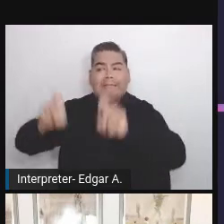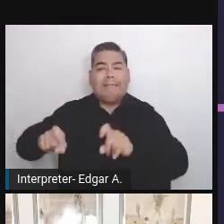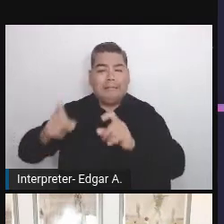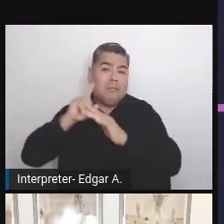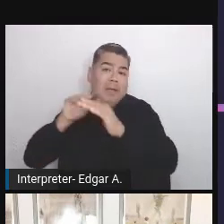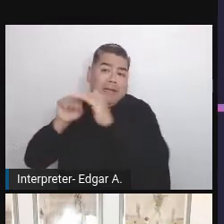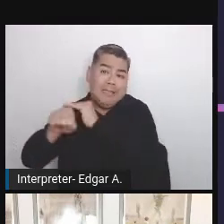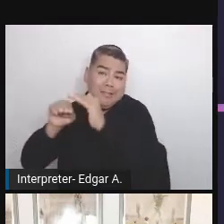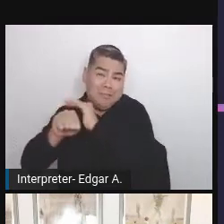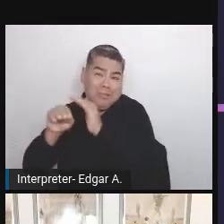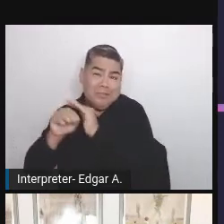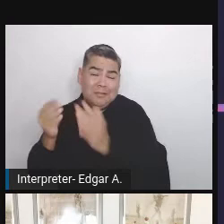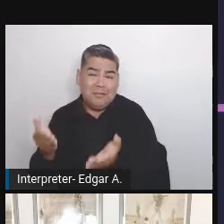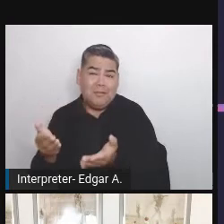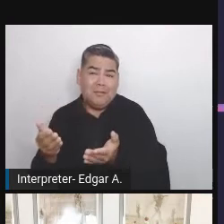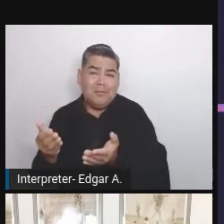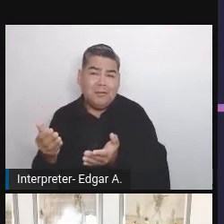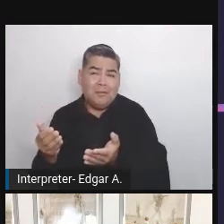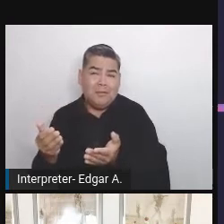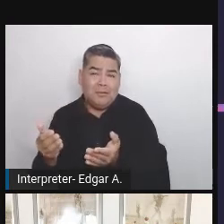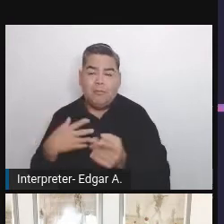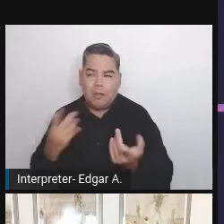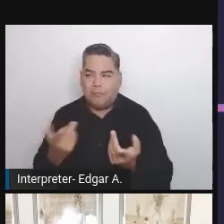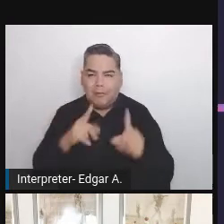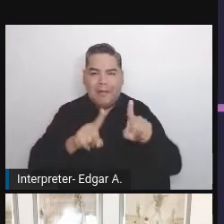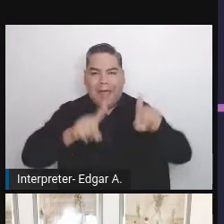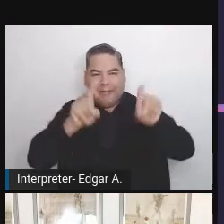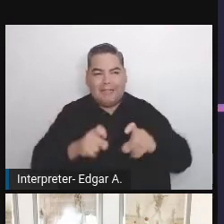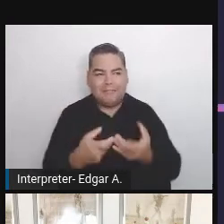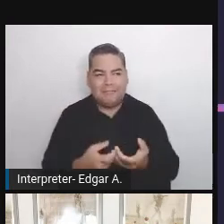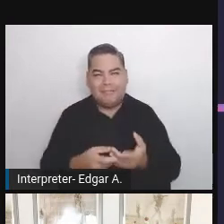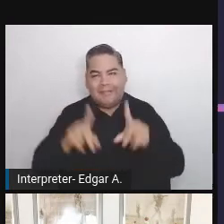because well a test is a test, so there is no difference.